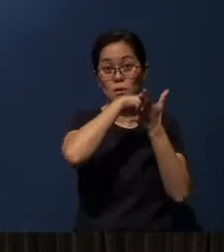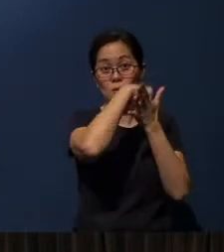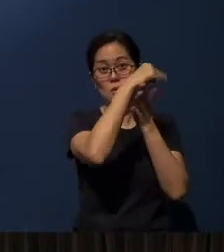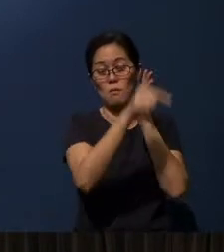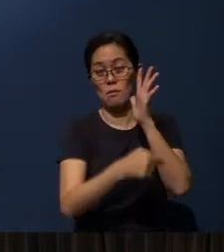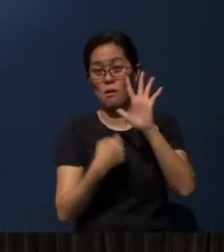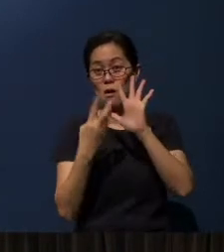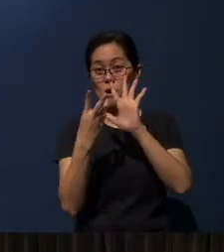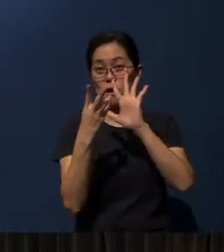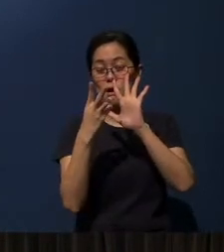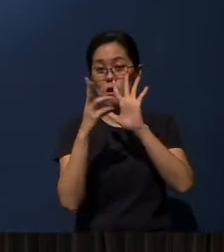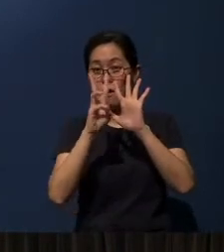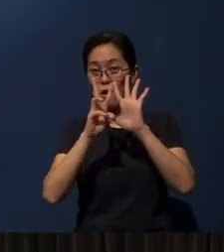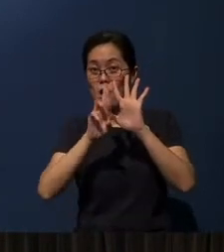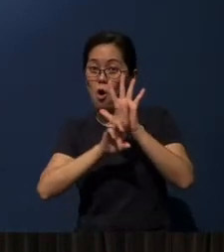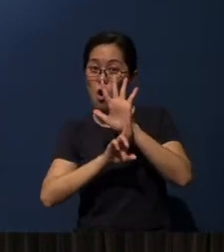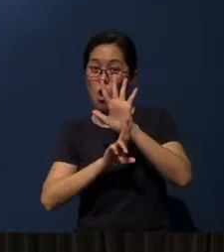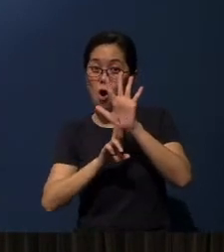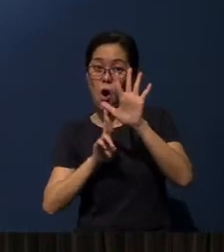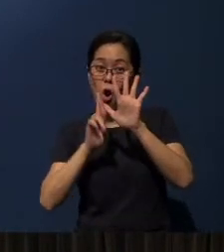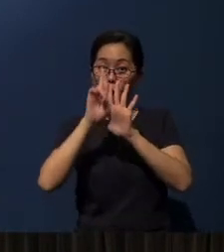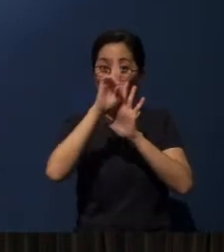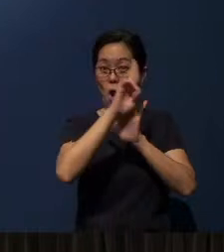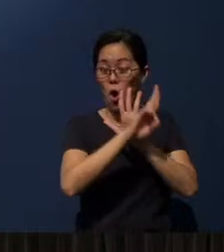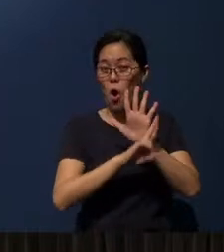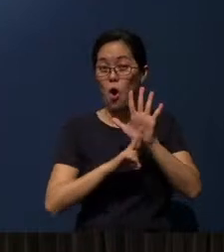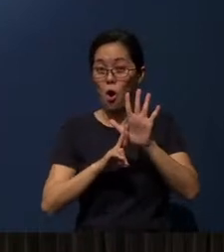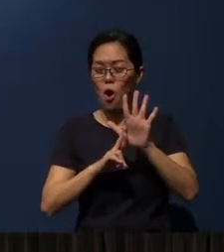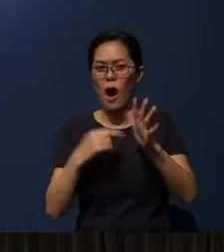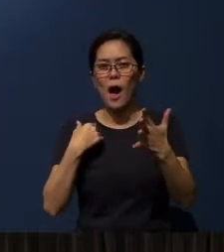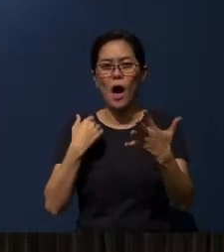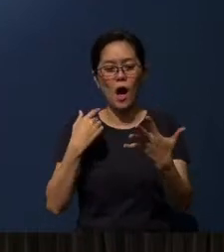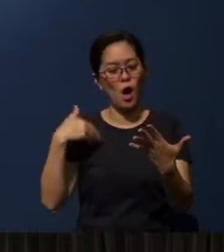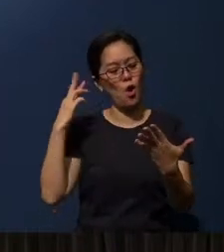And I hope we can remember this as we look at our palms next time.